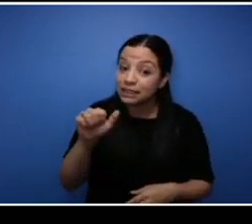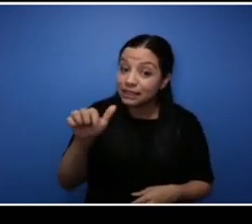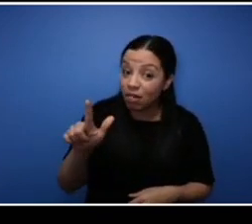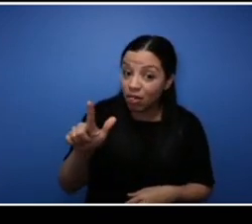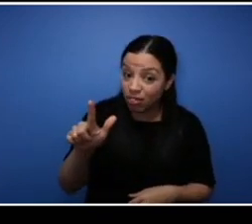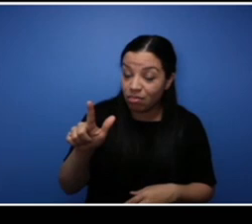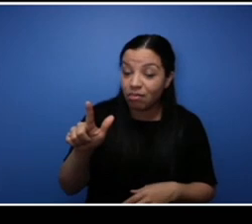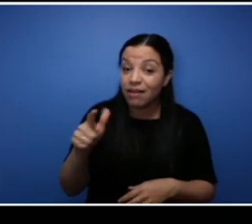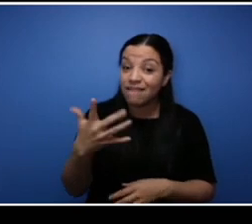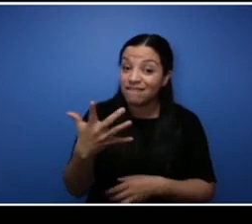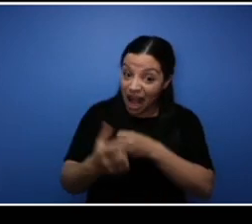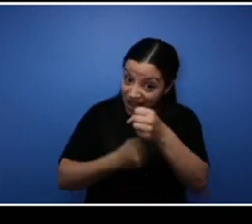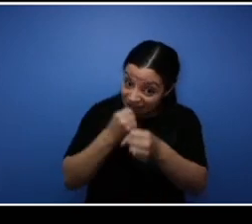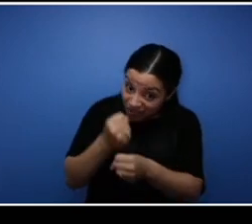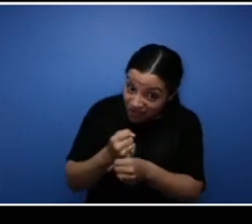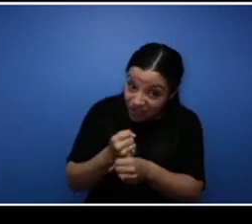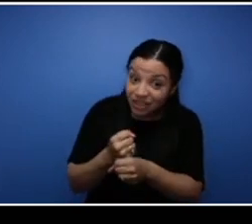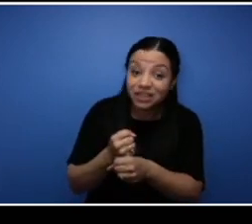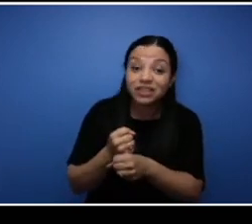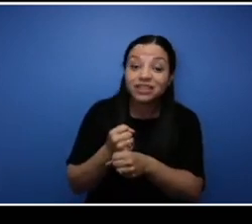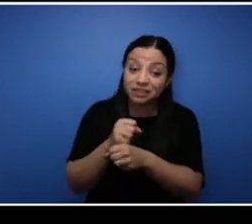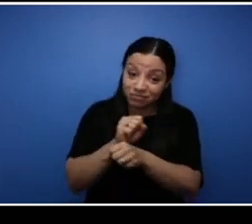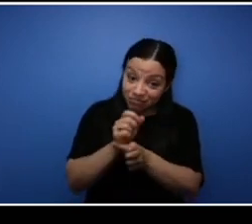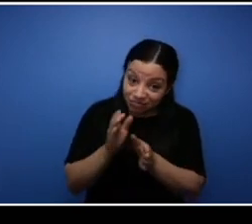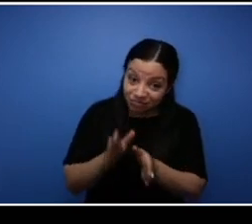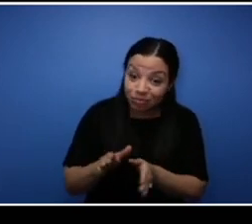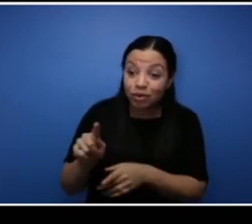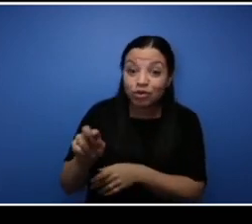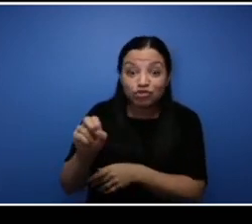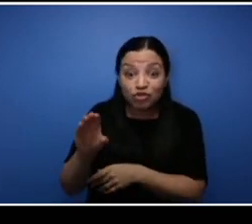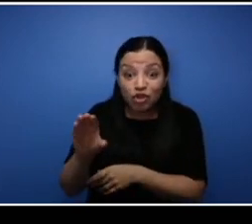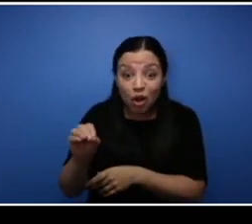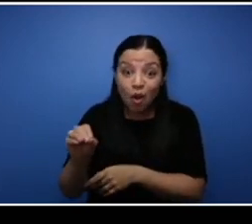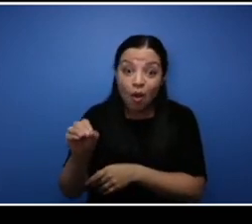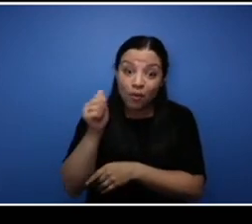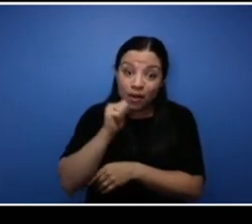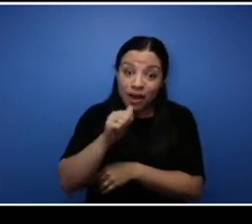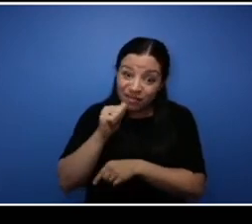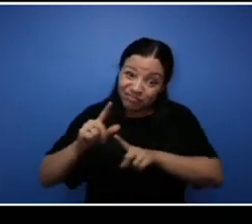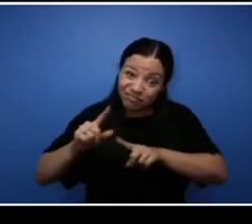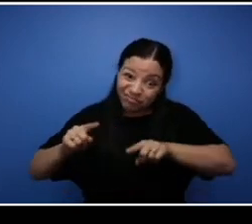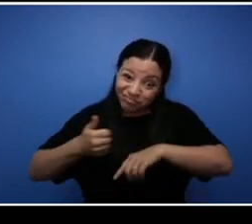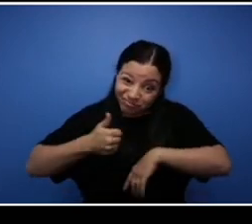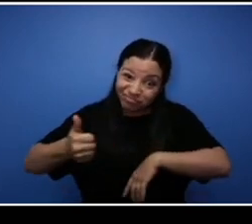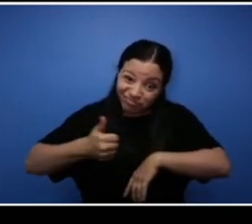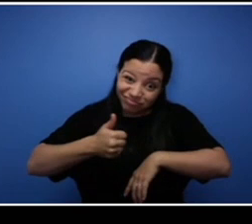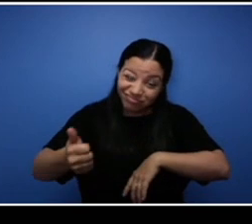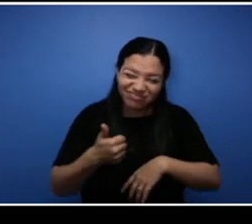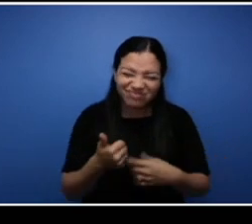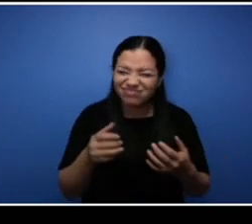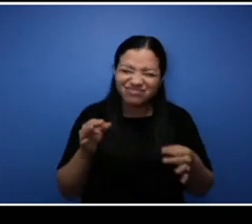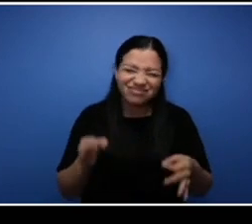and she was coming in from Truro but didn't want to do the community anymore, so she moved